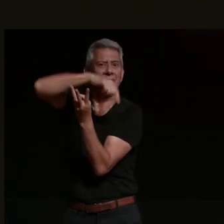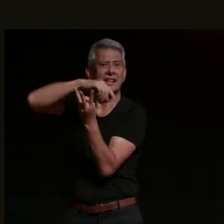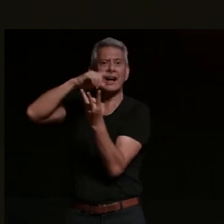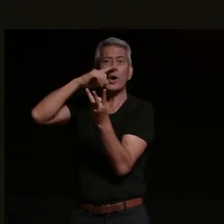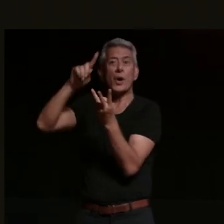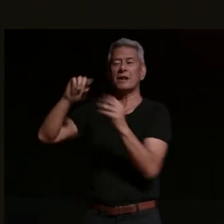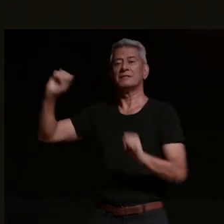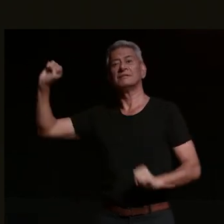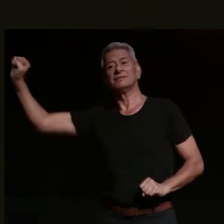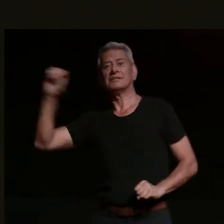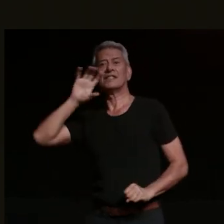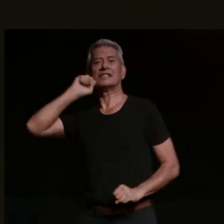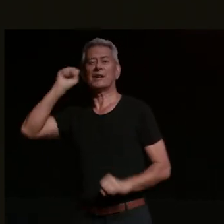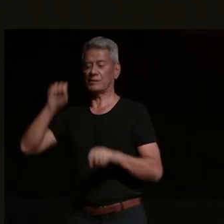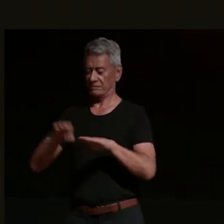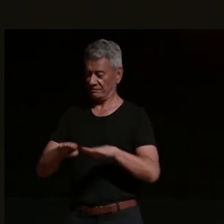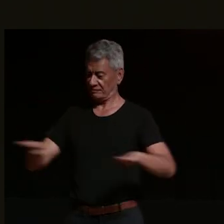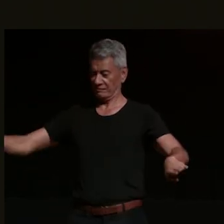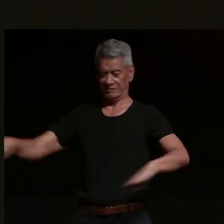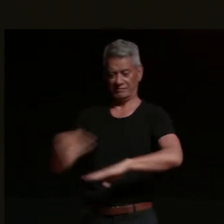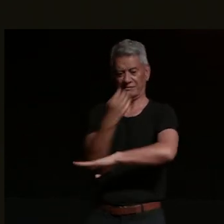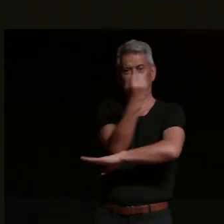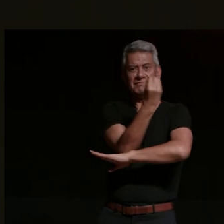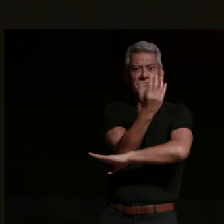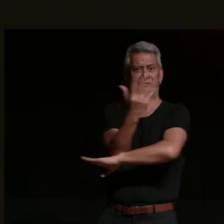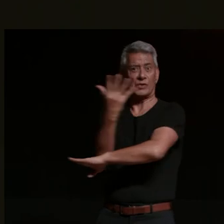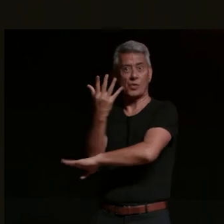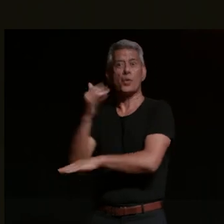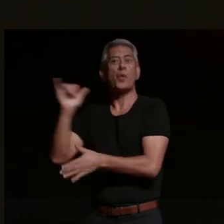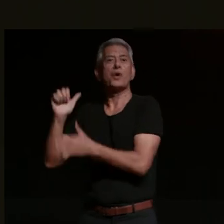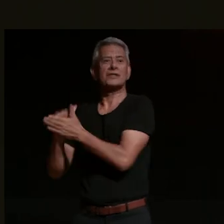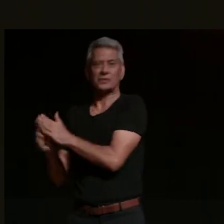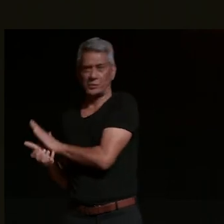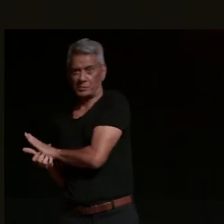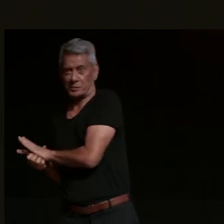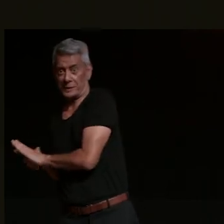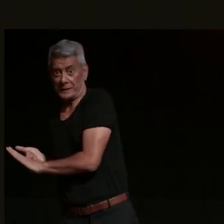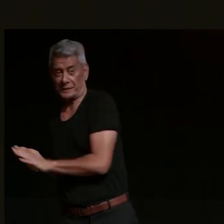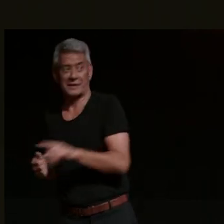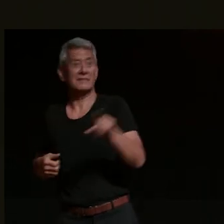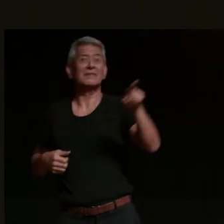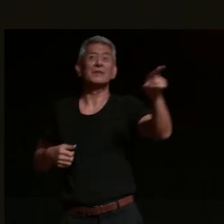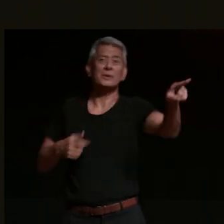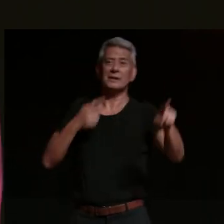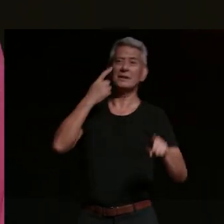of window shopping and shoplifting and ridiculing the market value of inner city properties i